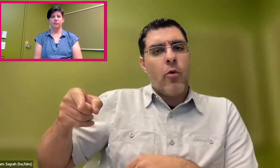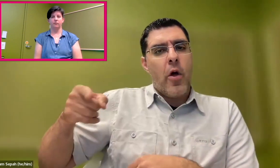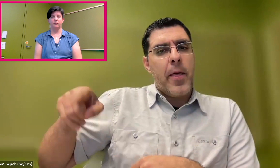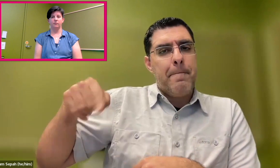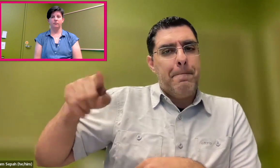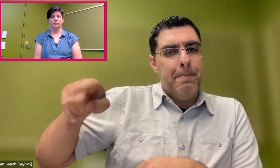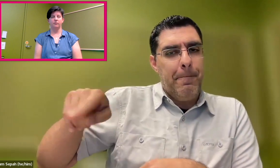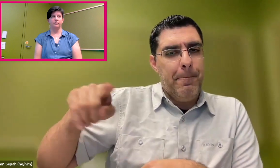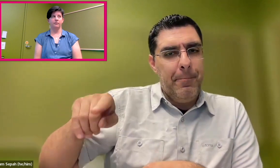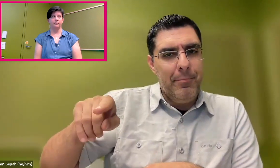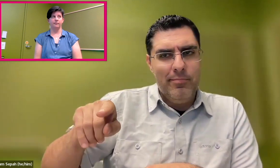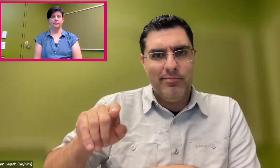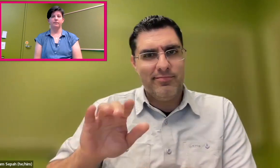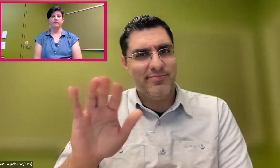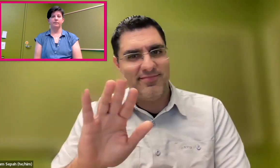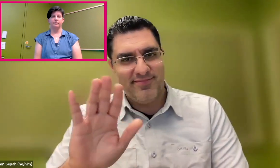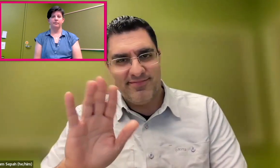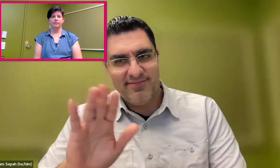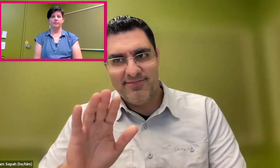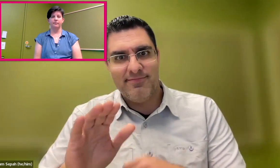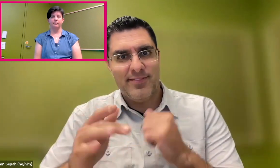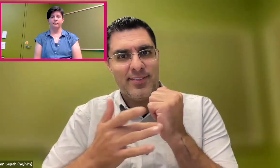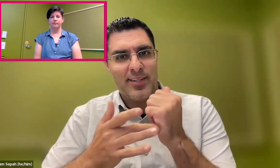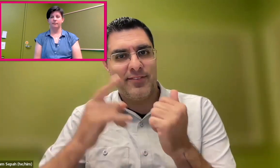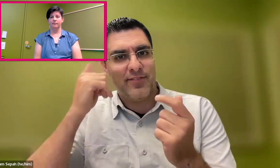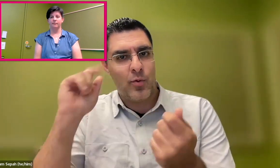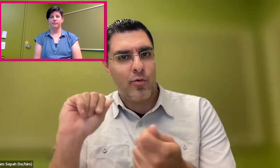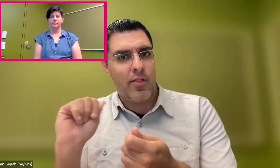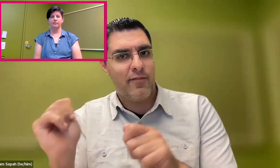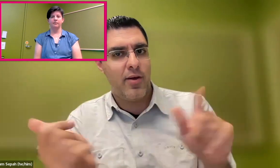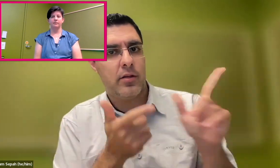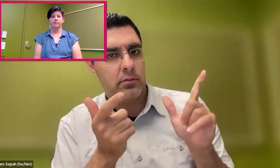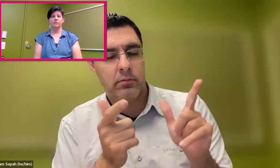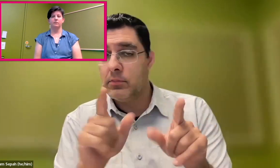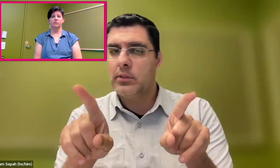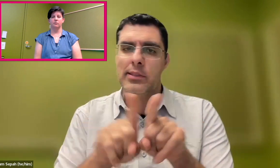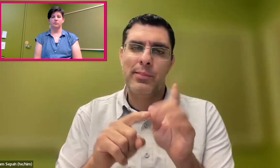Often, people say, oh, that accessibility technology is for them. But I would prefer--